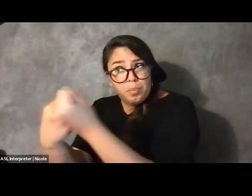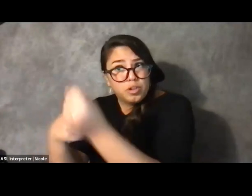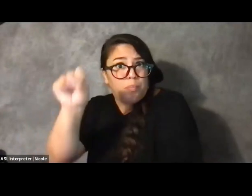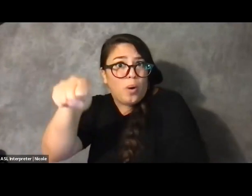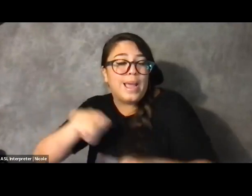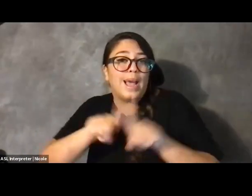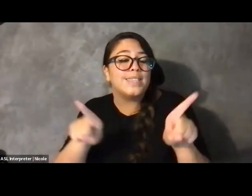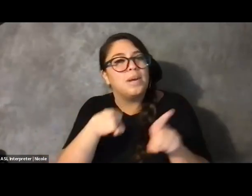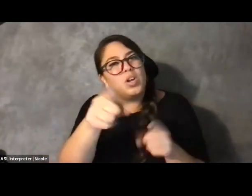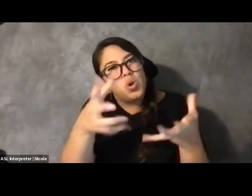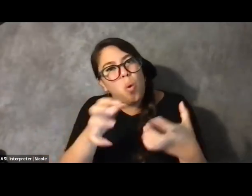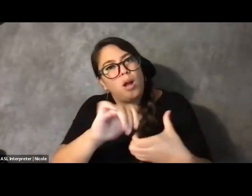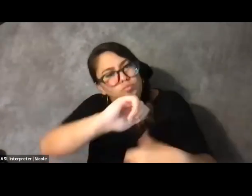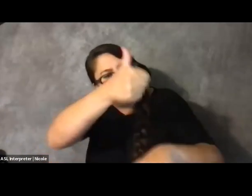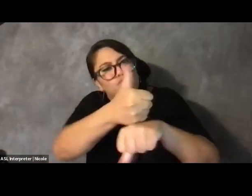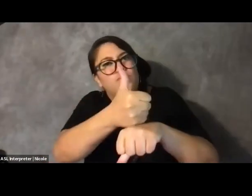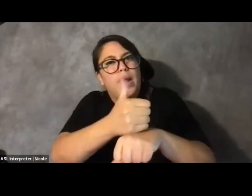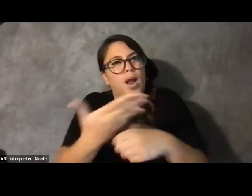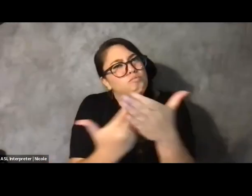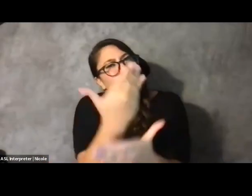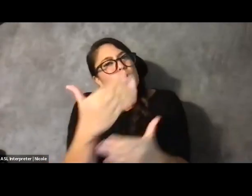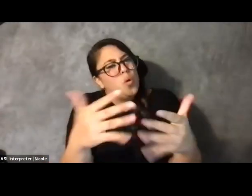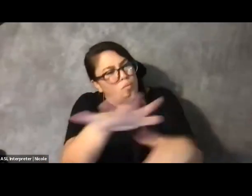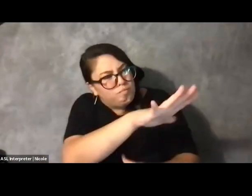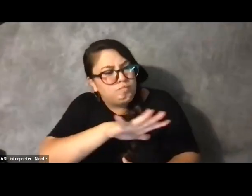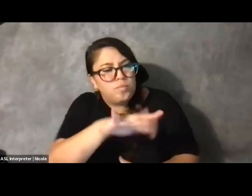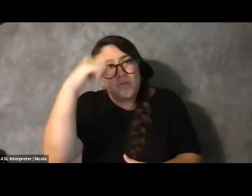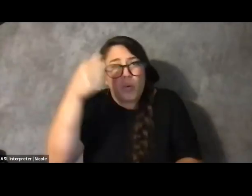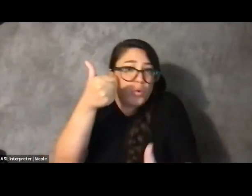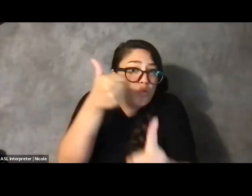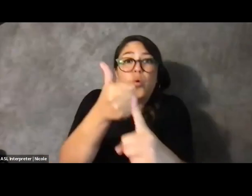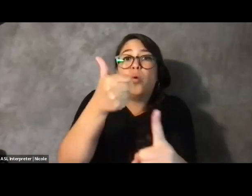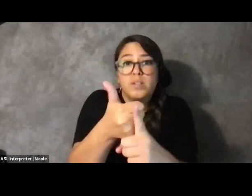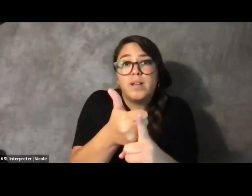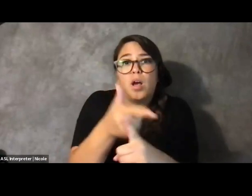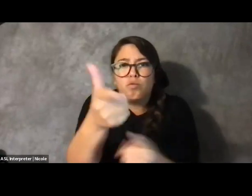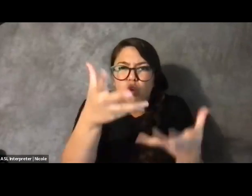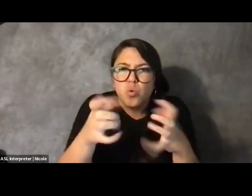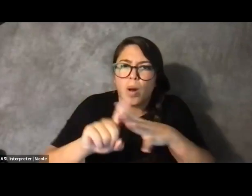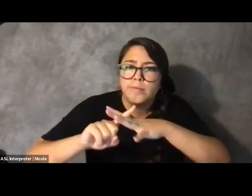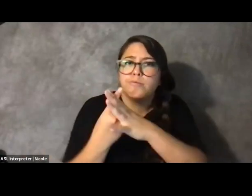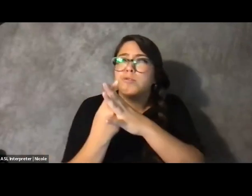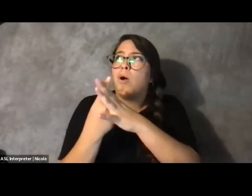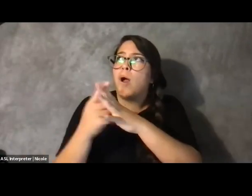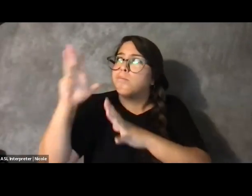It was the space that you really wanted to be a part of. And that's OK to acknowledge.